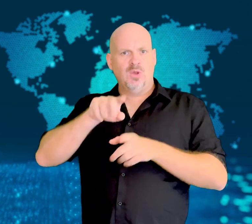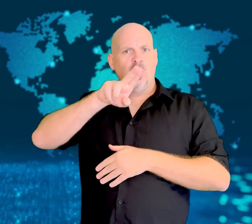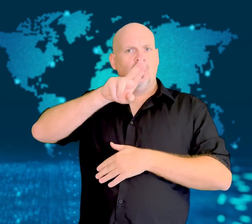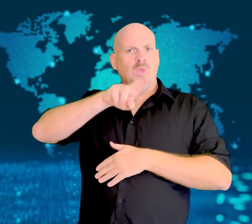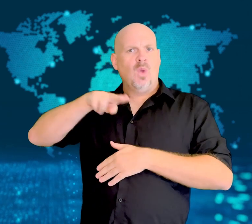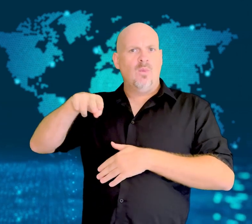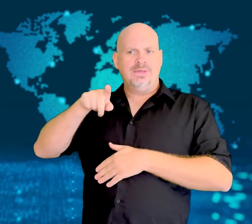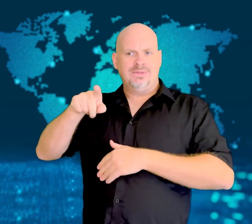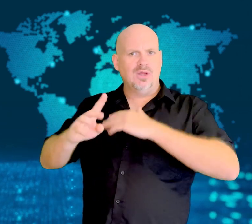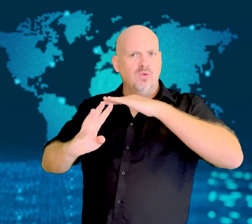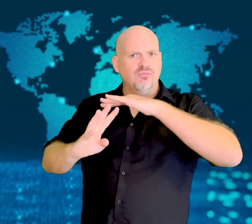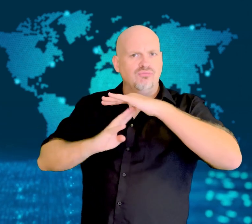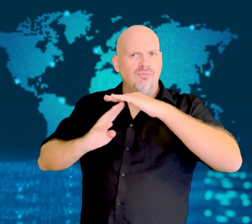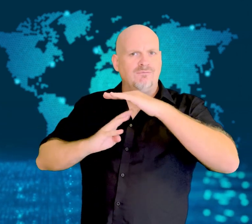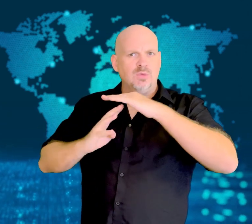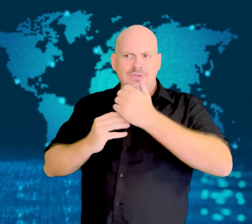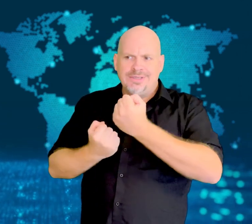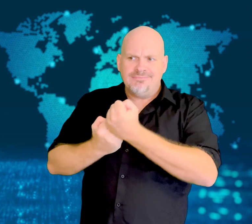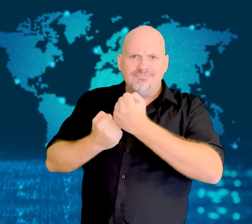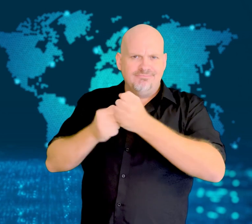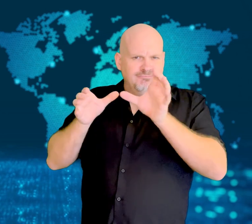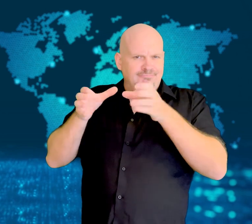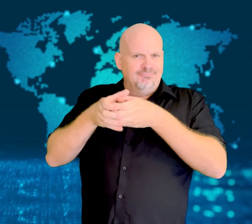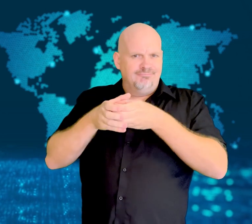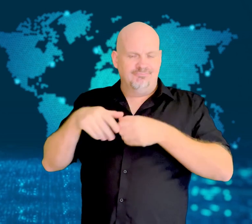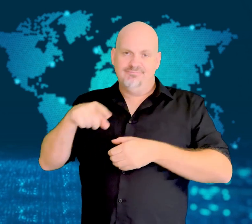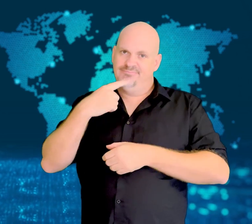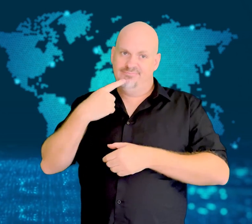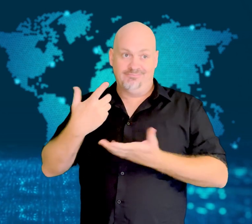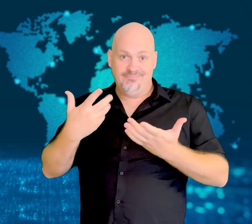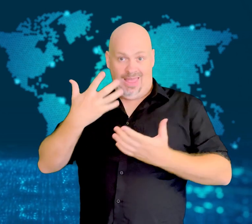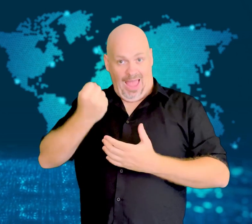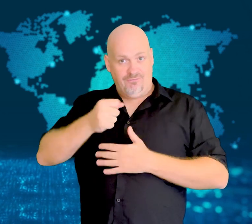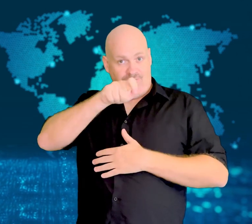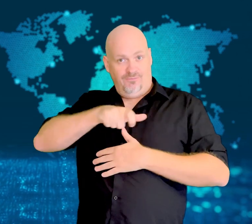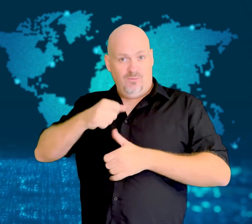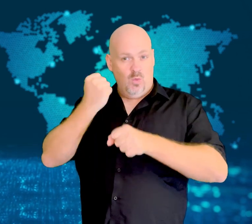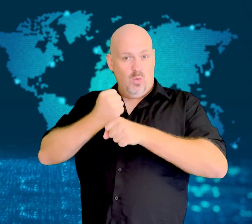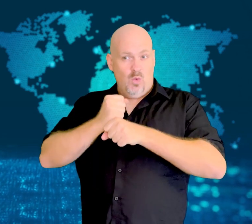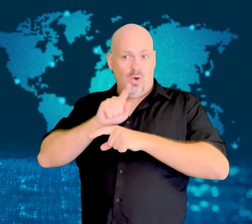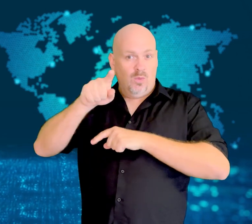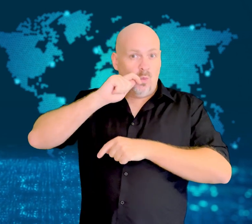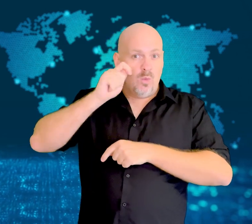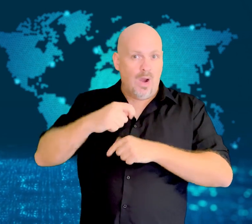The Red Cross and the Norwegian Refugee Council both reported